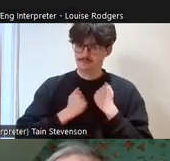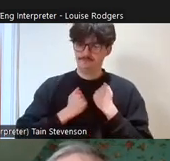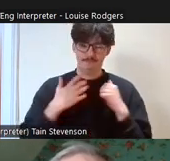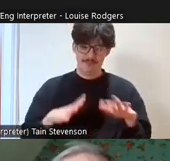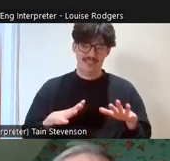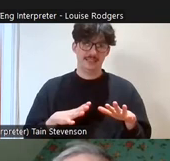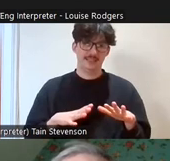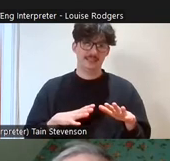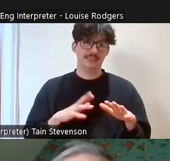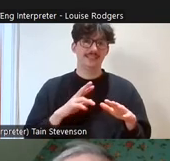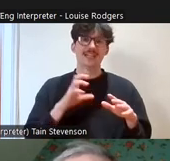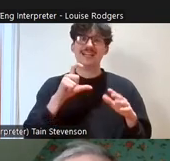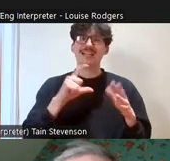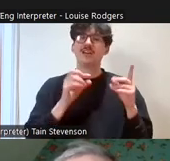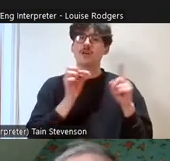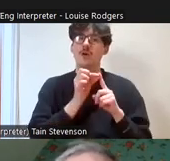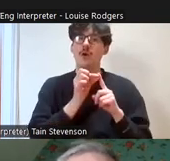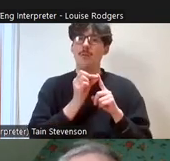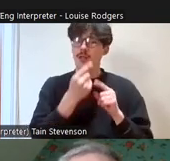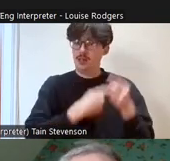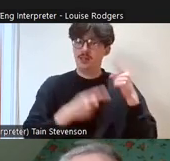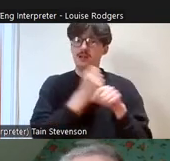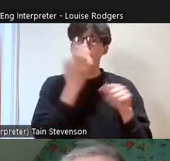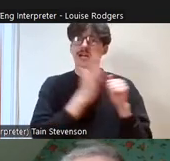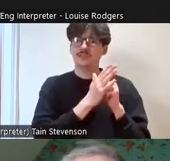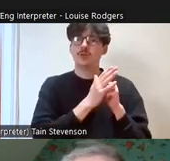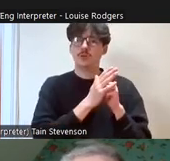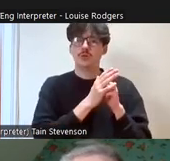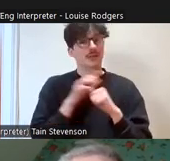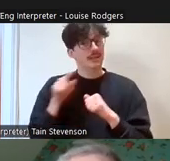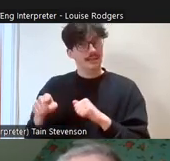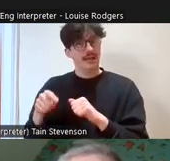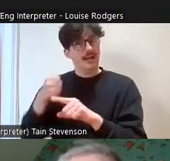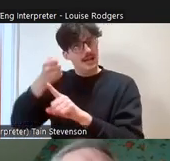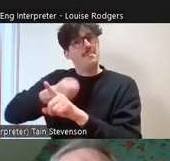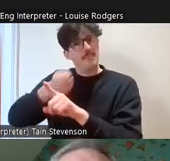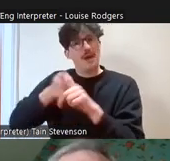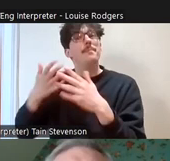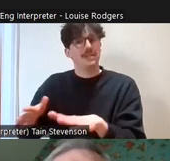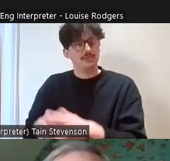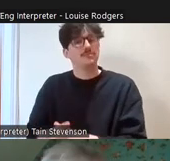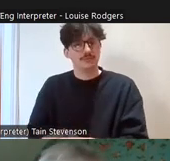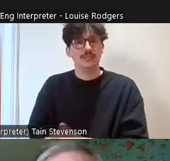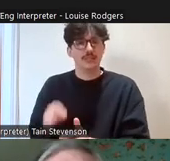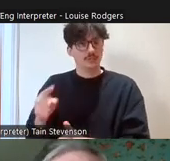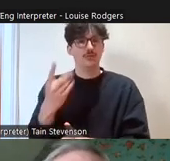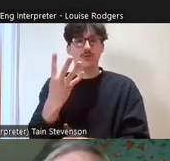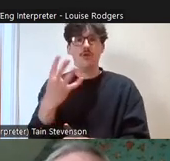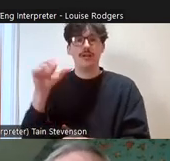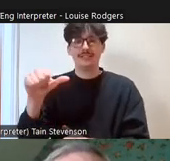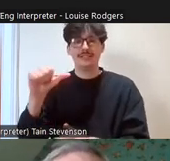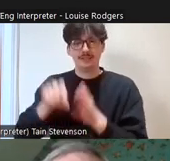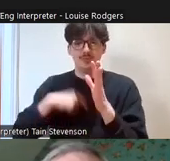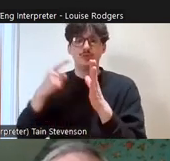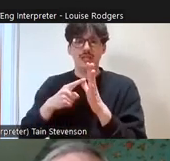the COP being held in Glasgow, 46 projects, which is about a third of what we had,